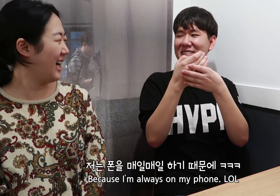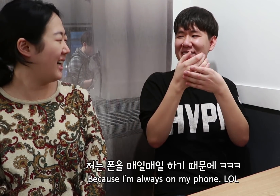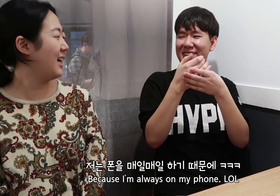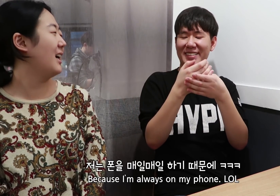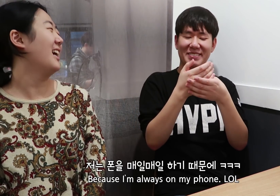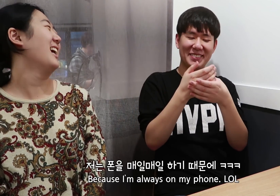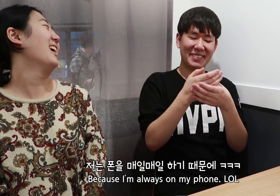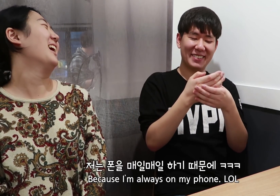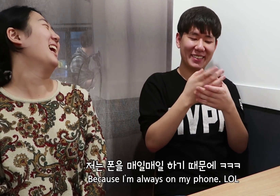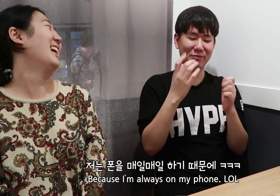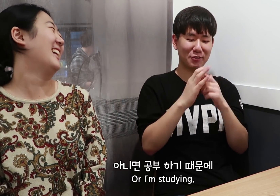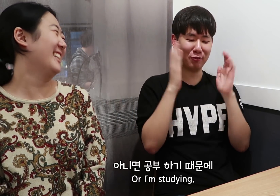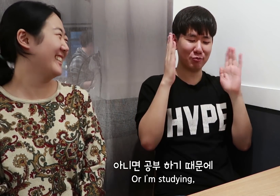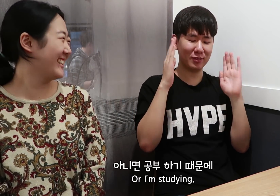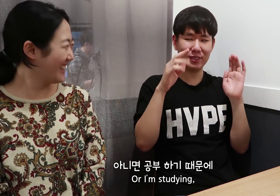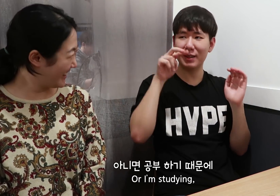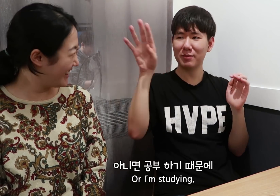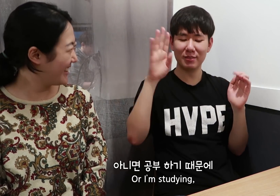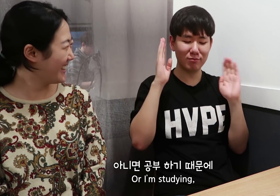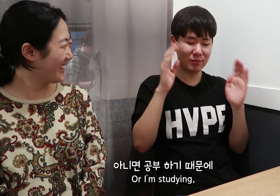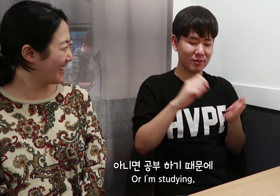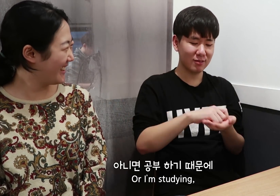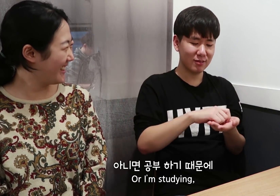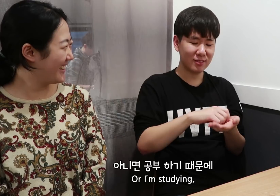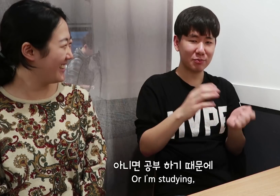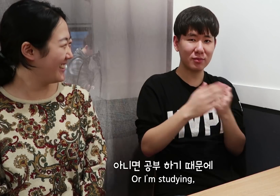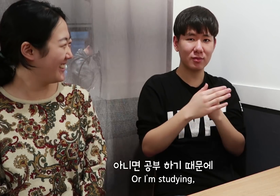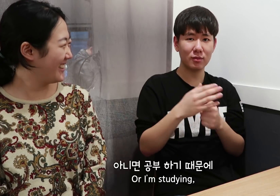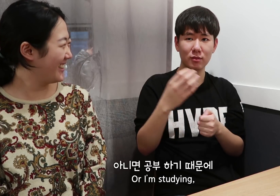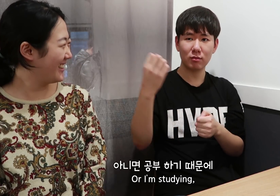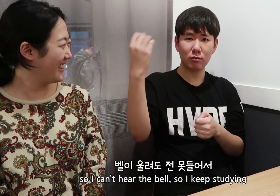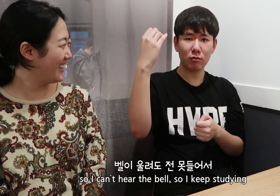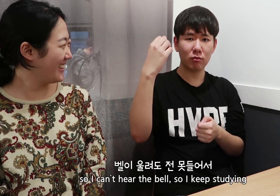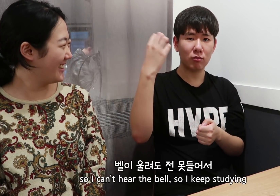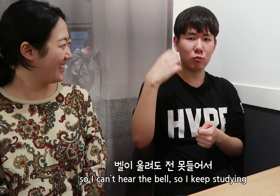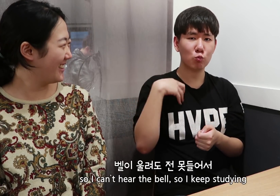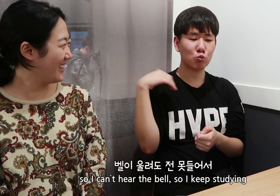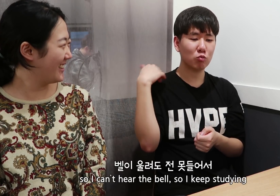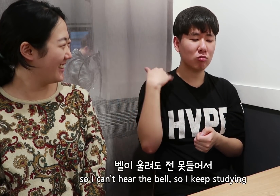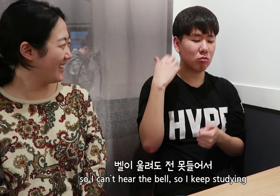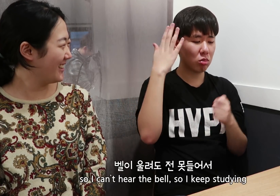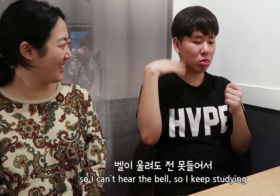Because I’m always on my phone. Or I’m studying, so I can’t hear the bell,